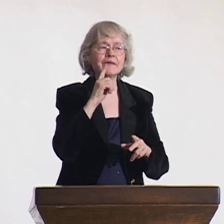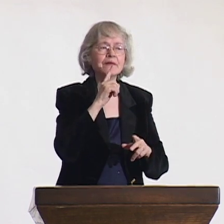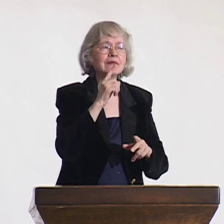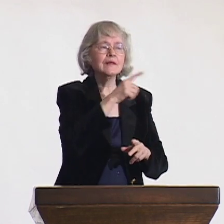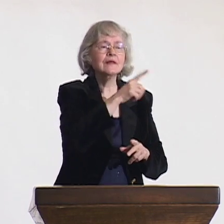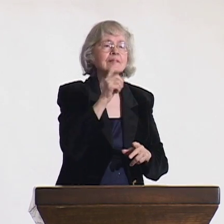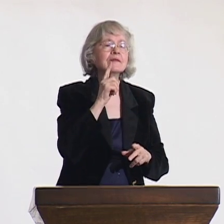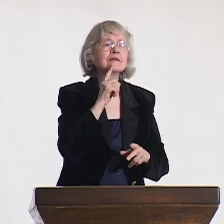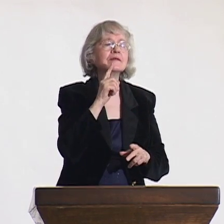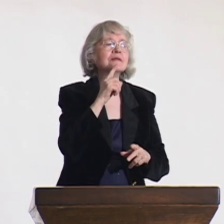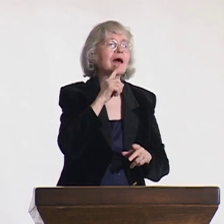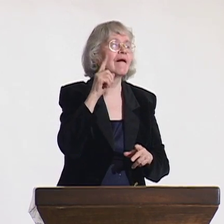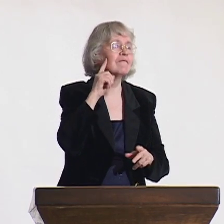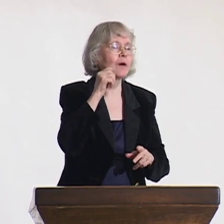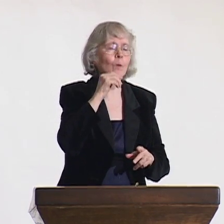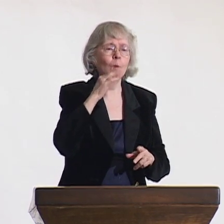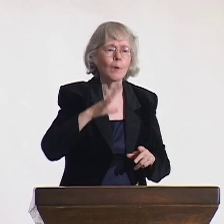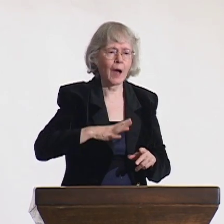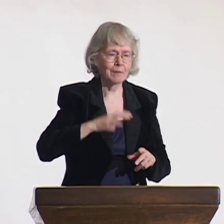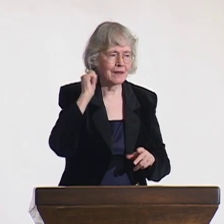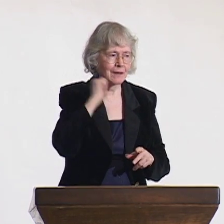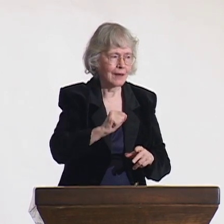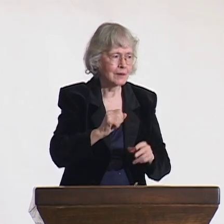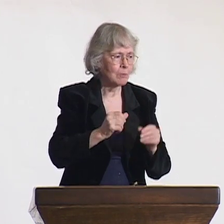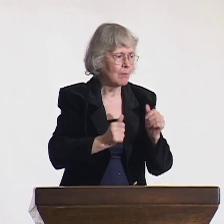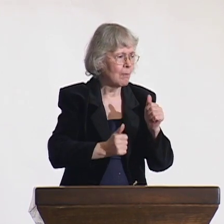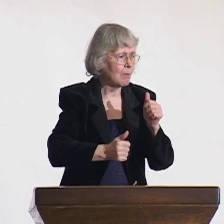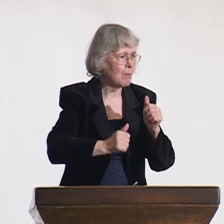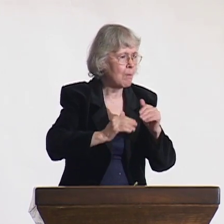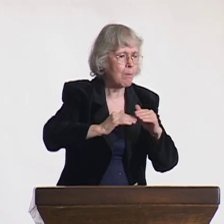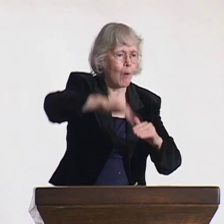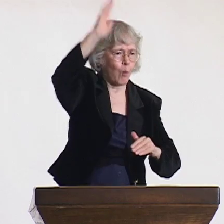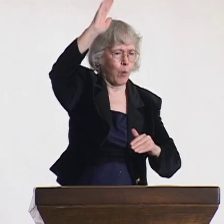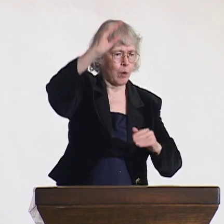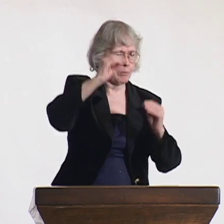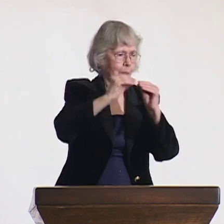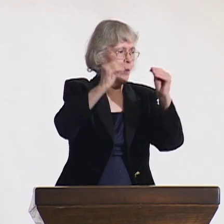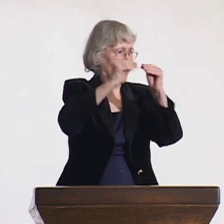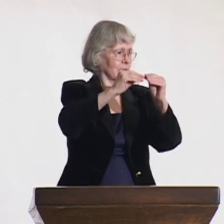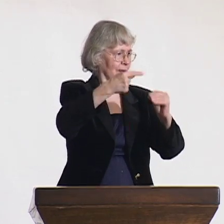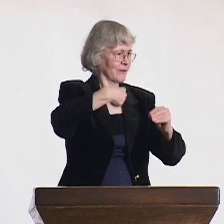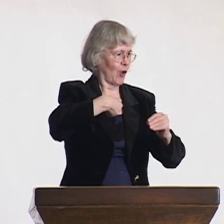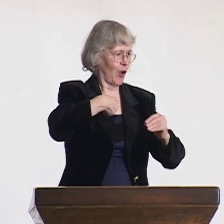because in that way, I can be a role model and hope that deaf women can receive